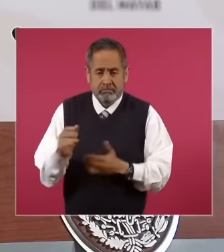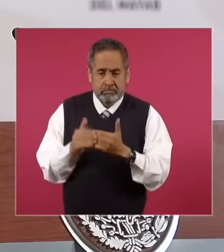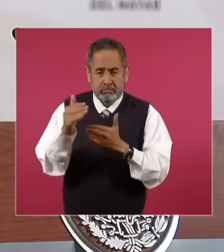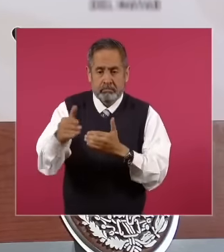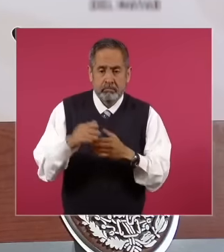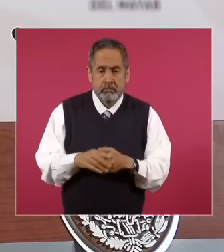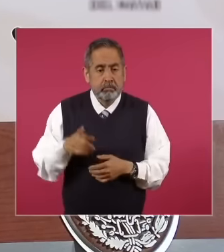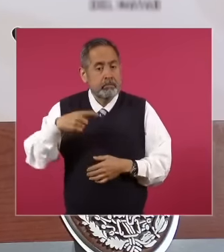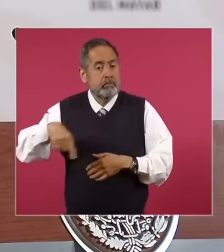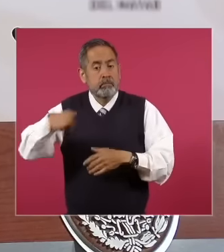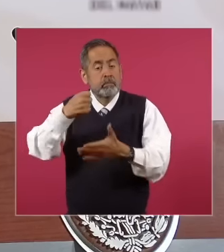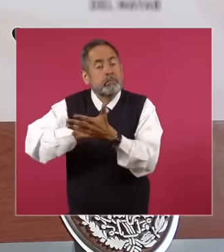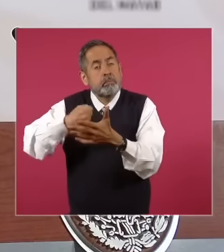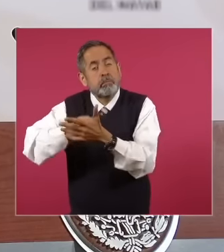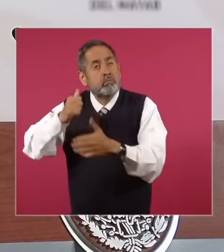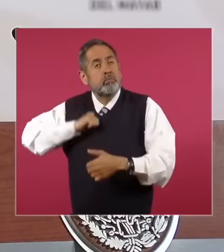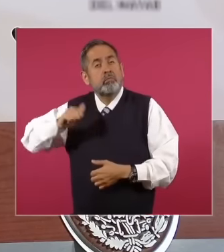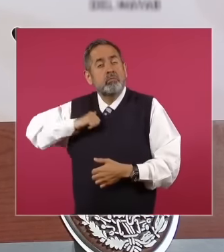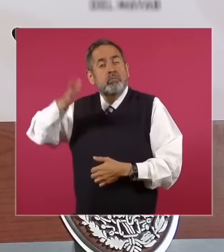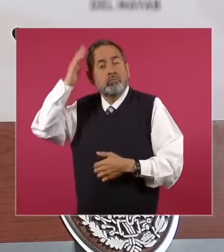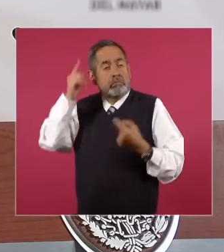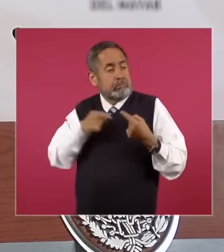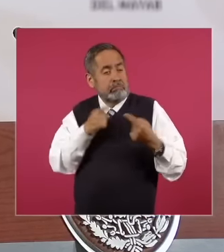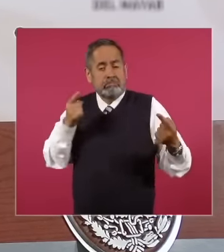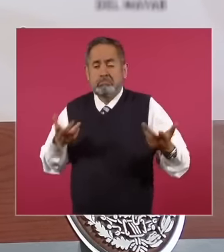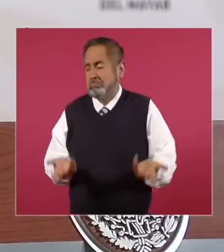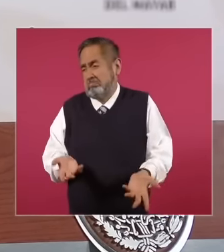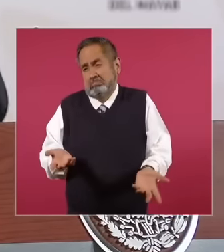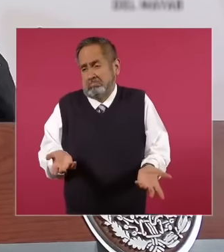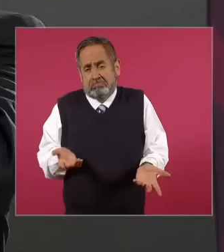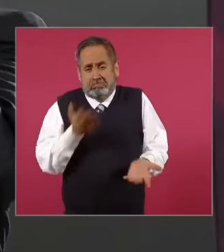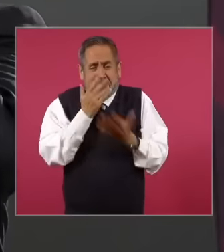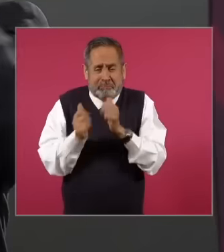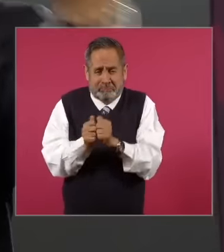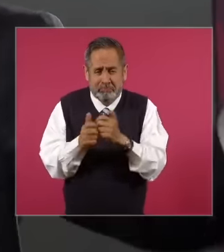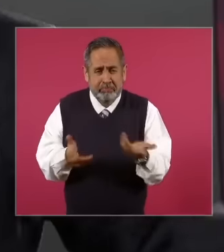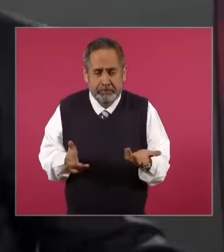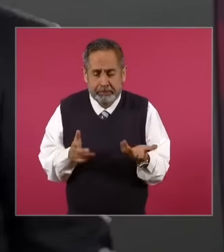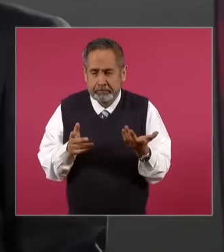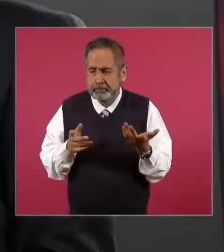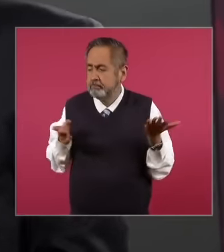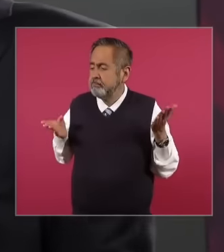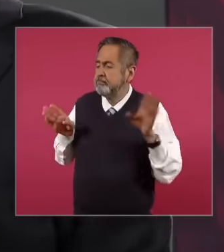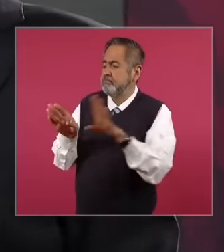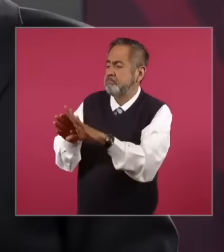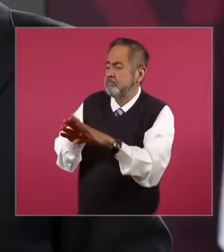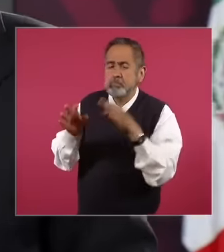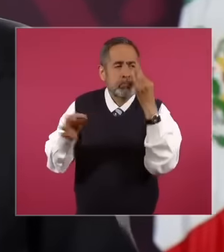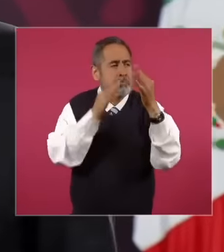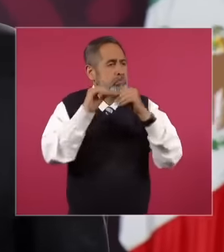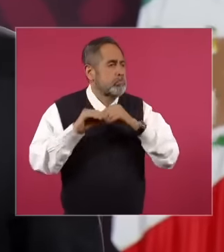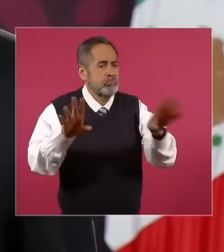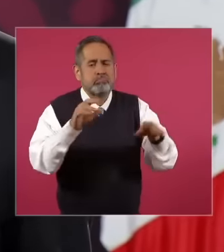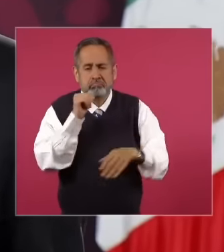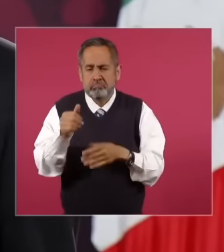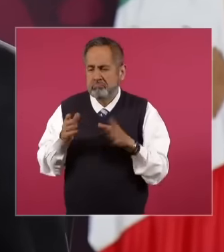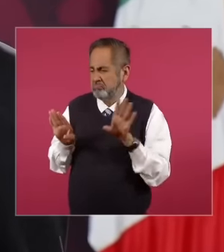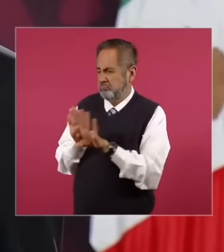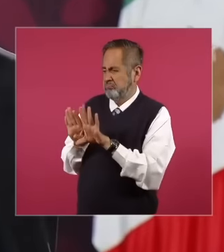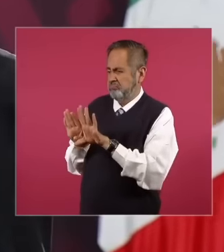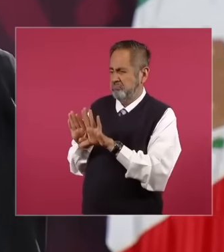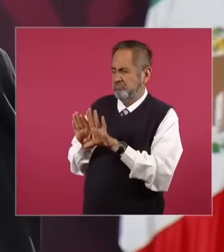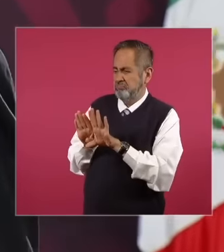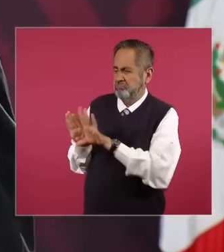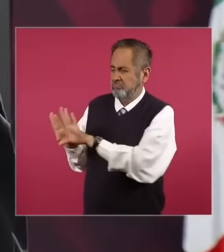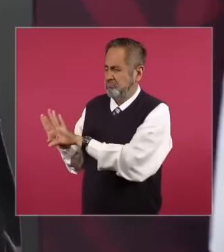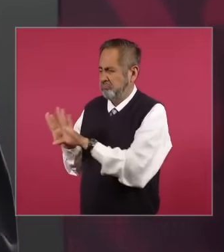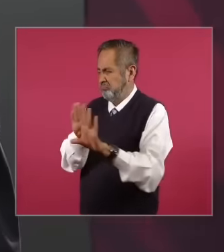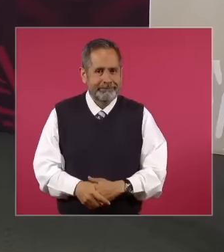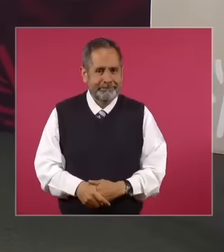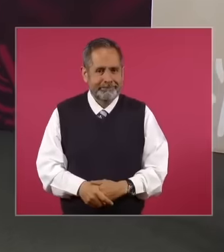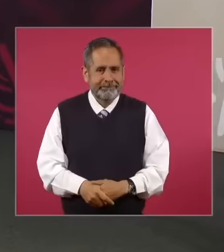fight in the opposition that had us blocked surrounded Let's go